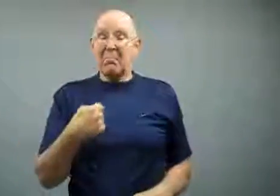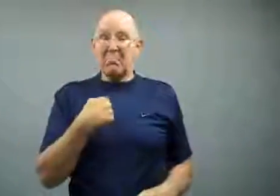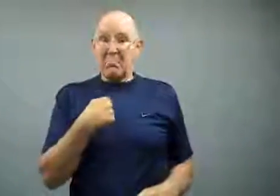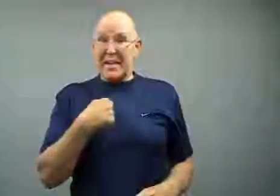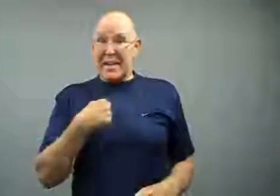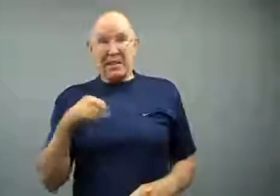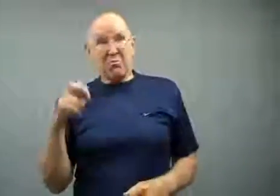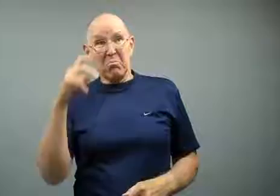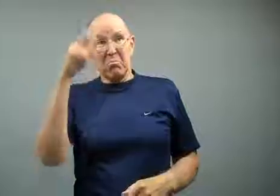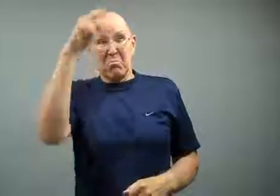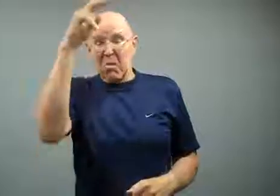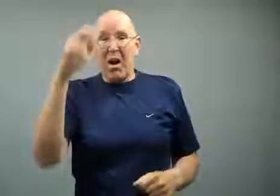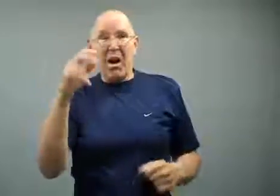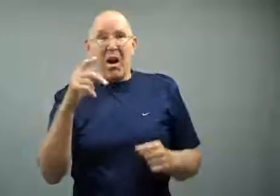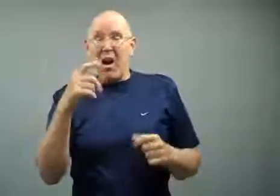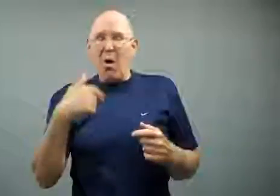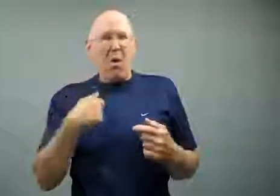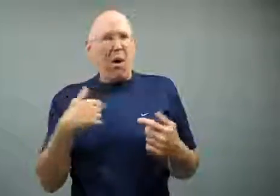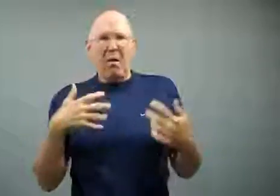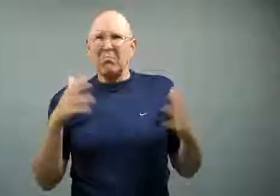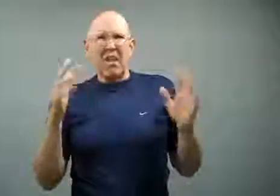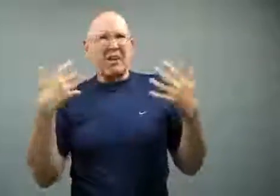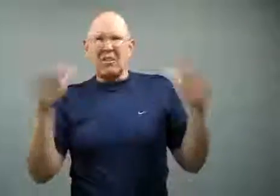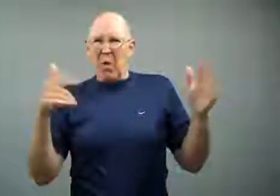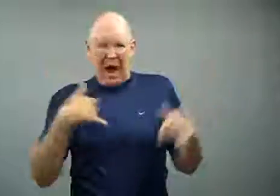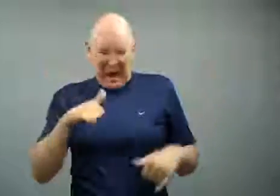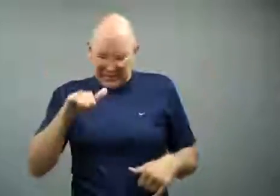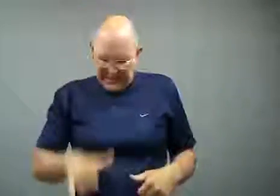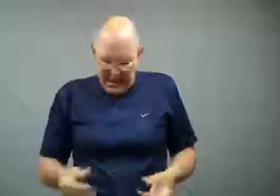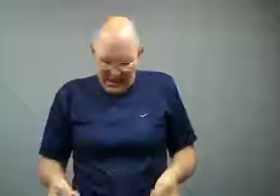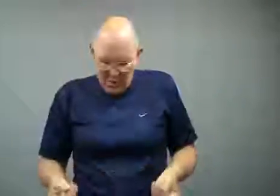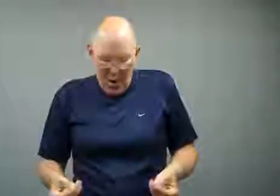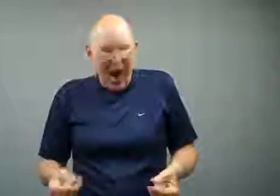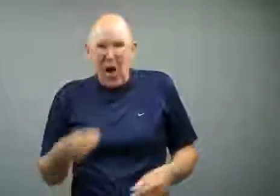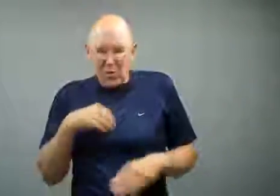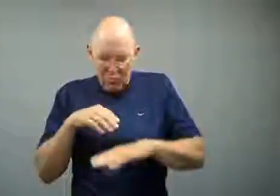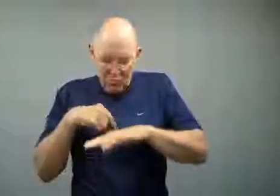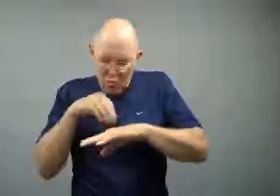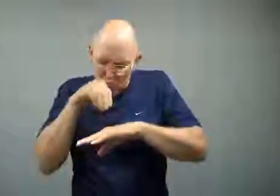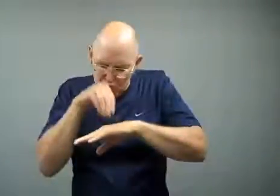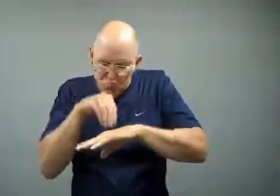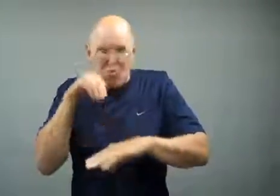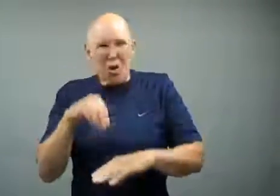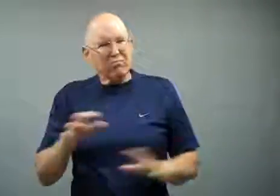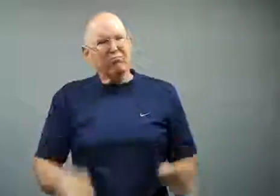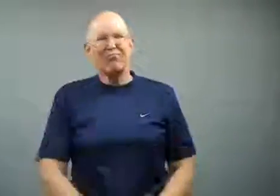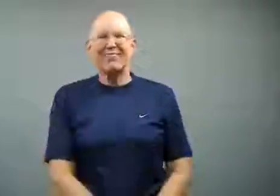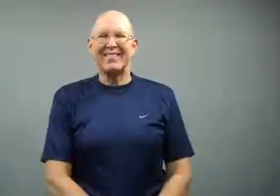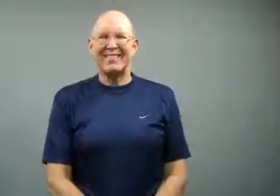I don't want to climb mountains. I'll stay down here and kiss the ground!